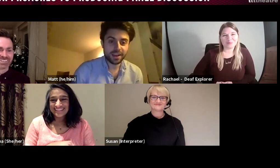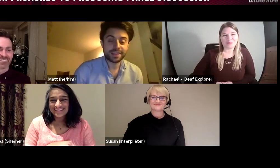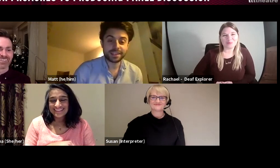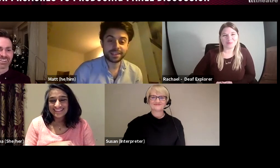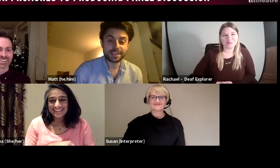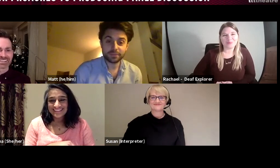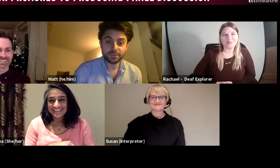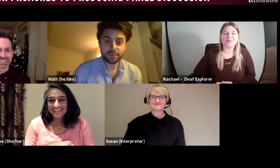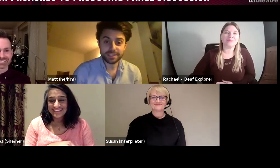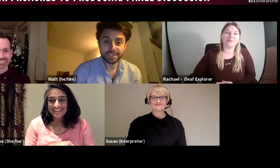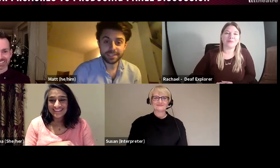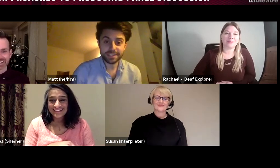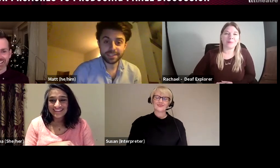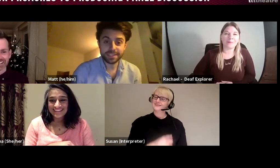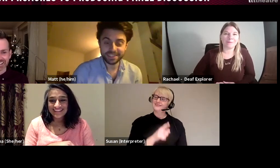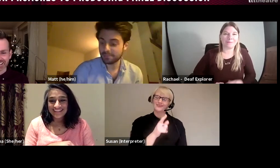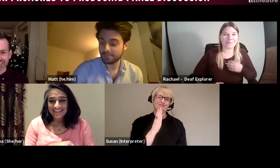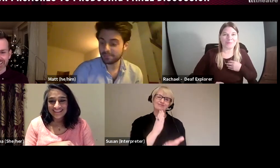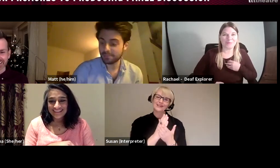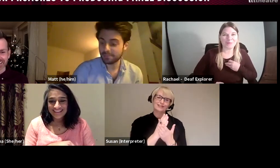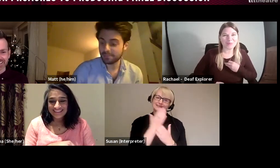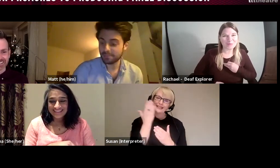Very silly!! But thank you for that, I can only say